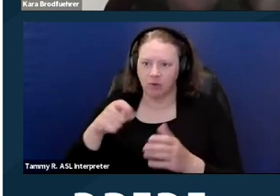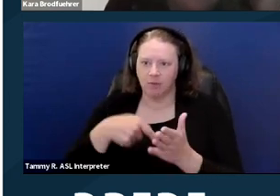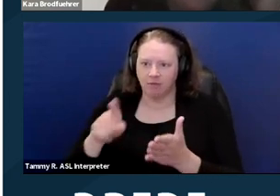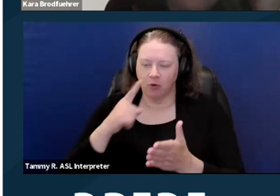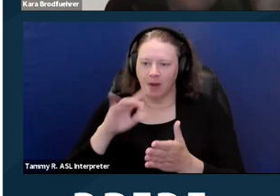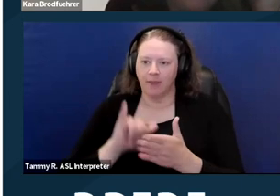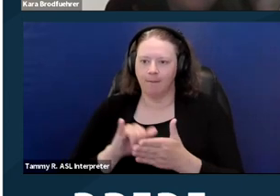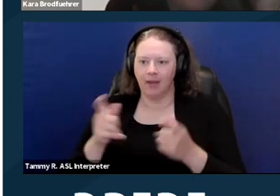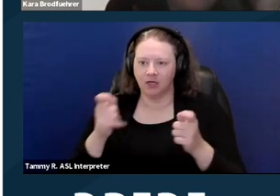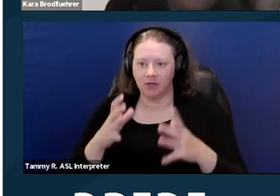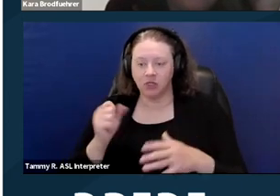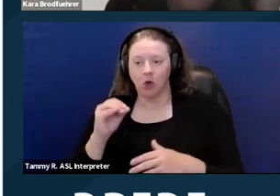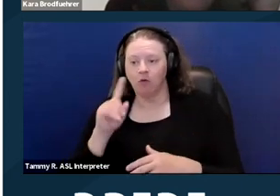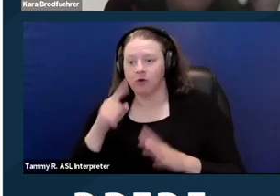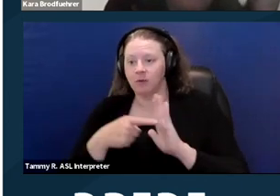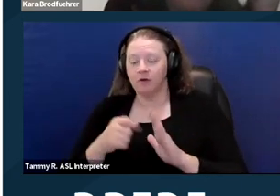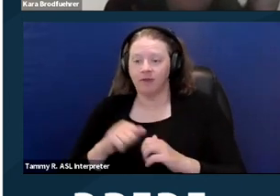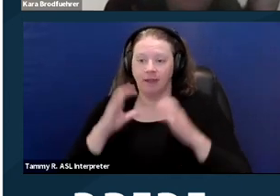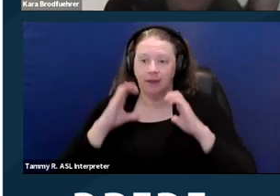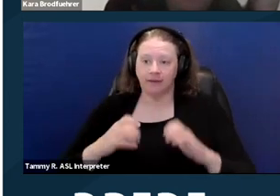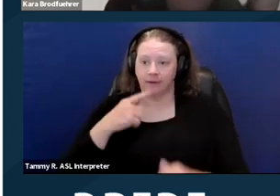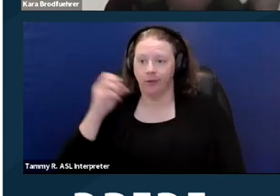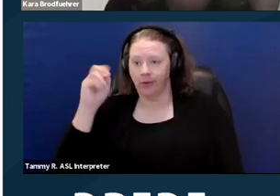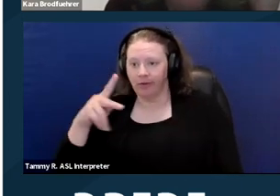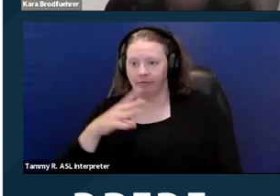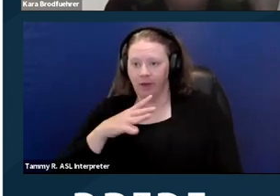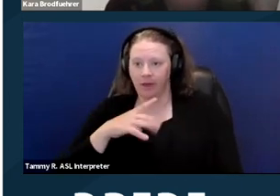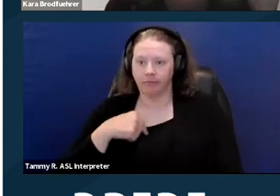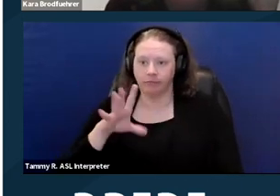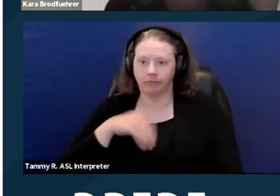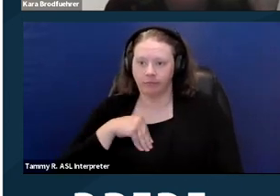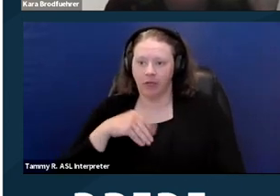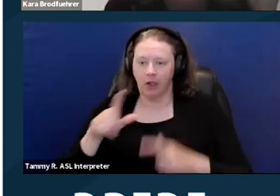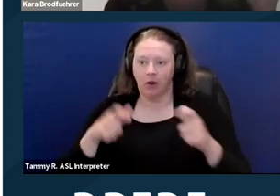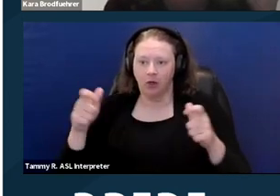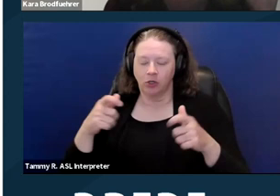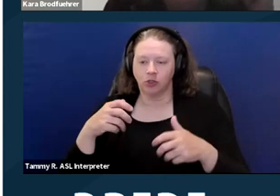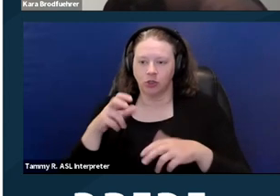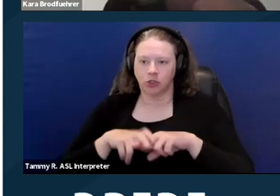So here, if the client said, "Oh fine, I'll do the large chair," but it's a thousand dollars more